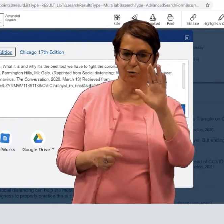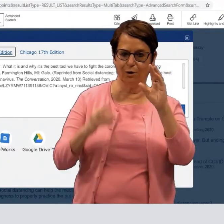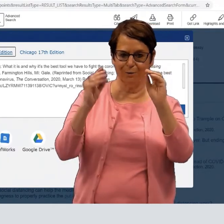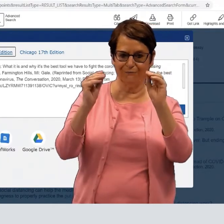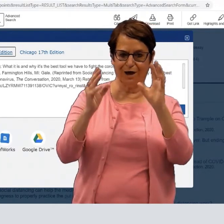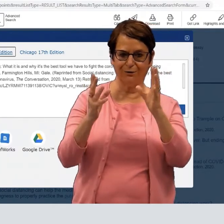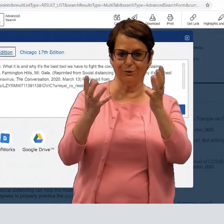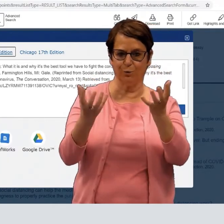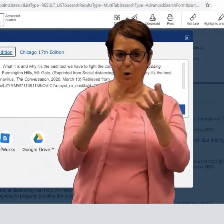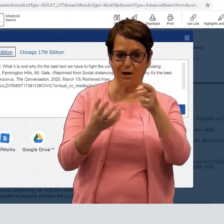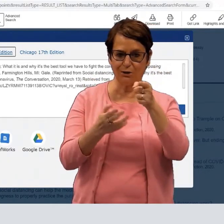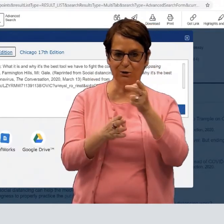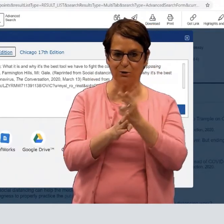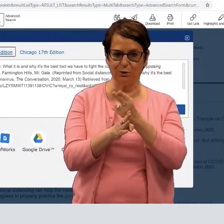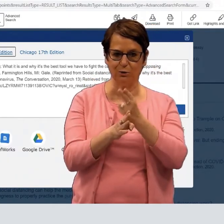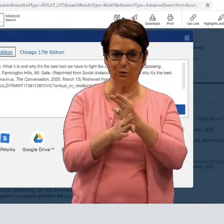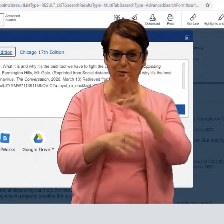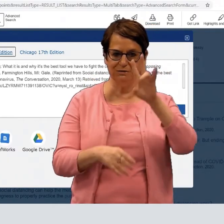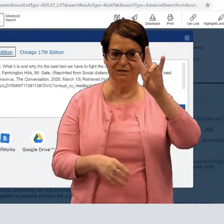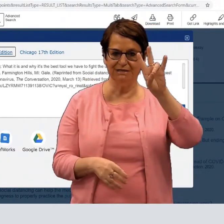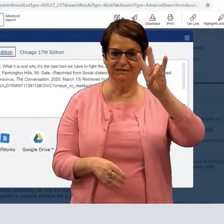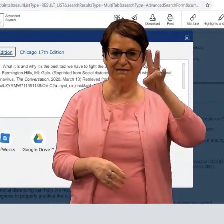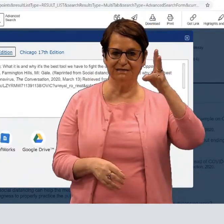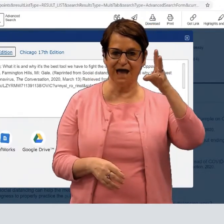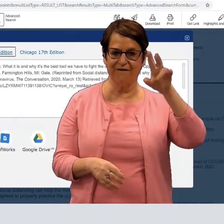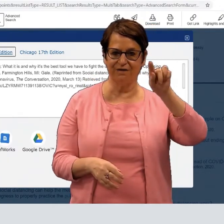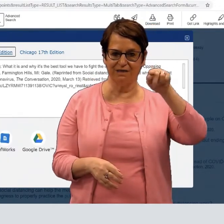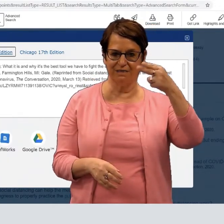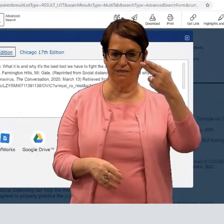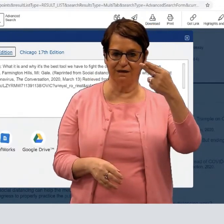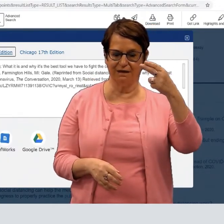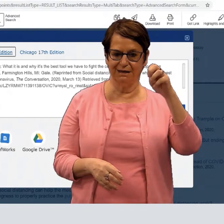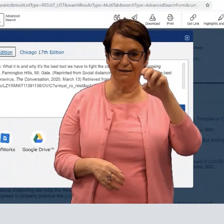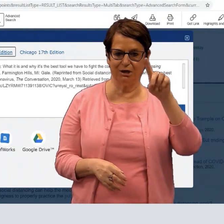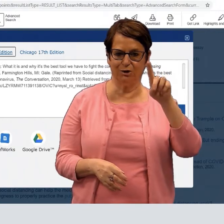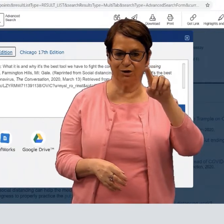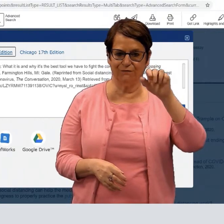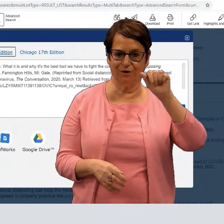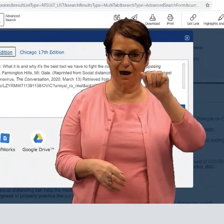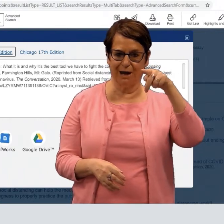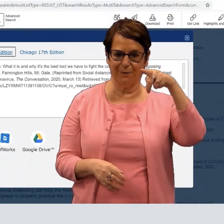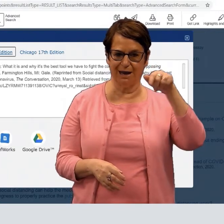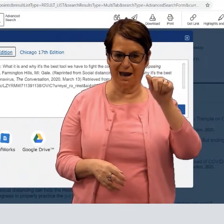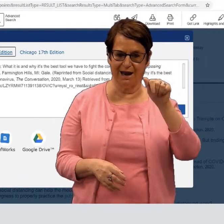If your professor wants you to use the 7th edition APA,